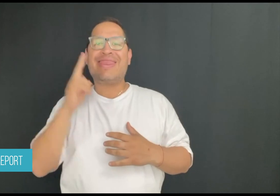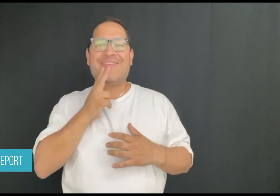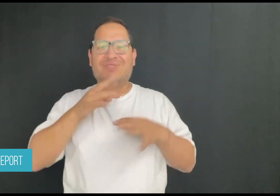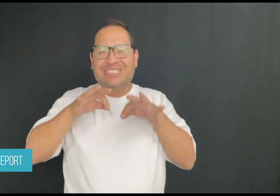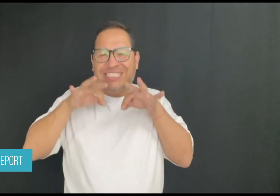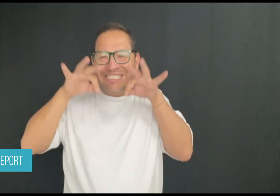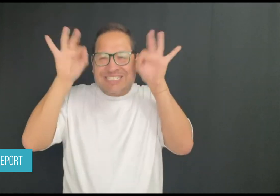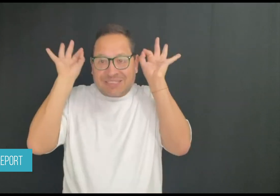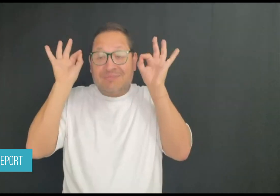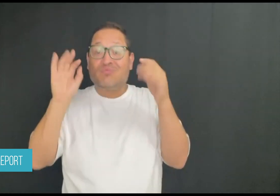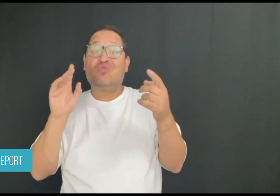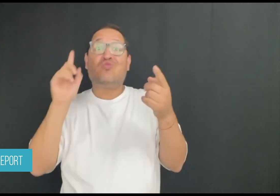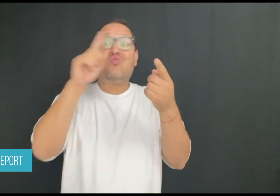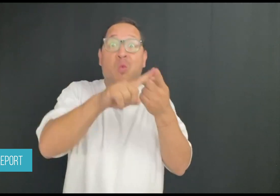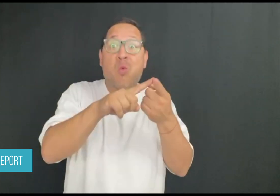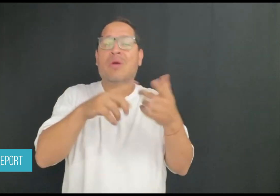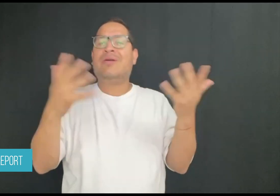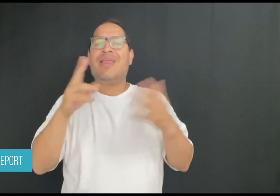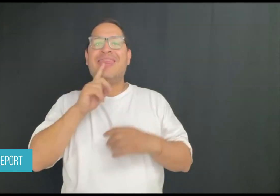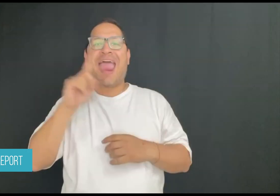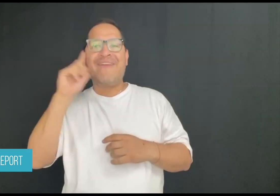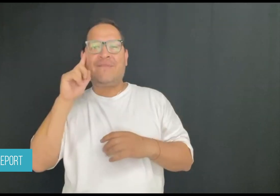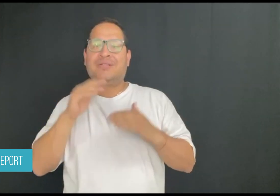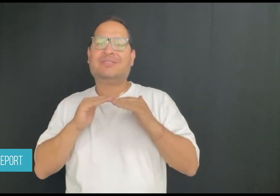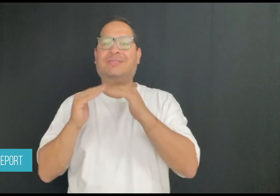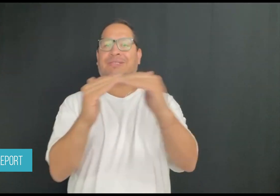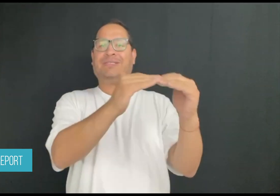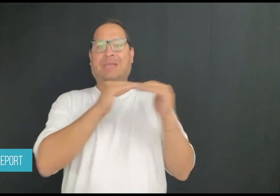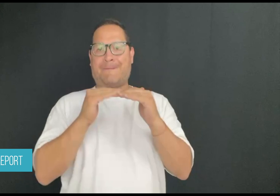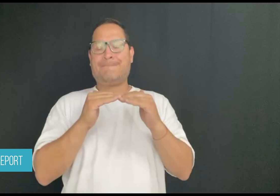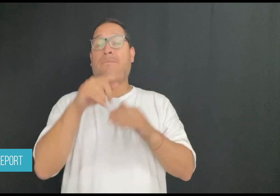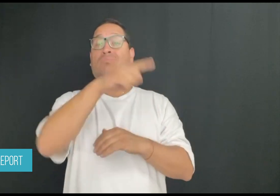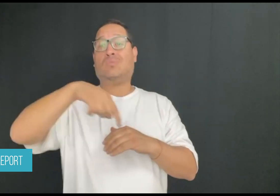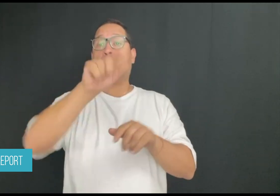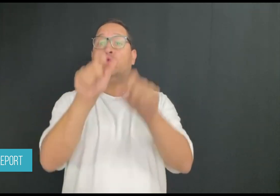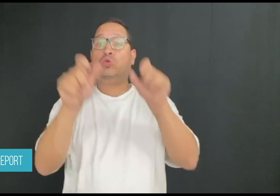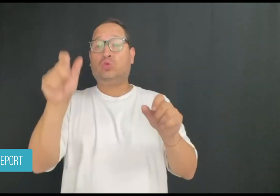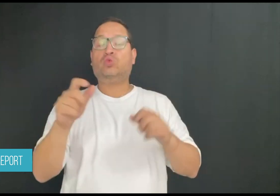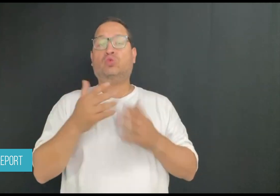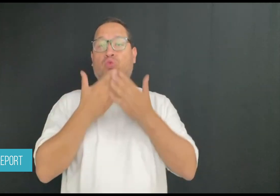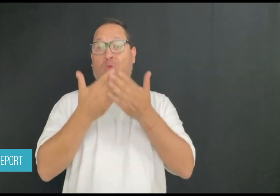From Deaf Shame to Deaf Same was created by students